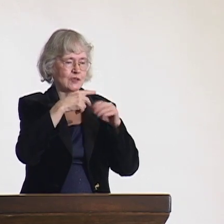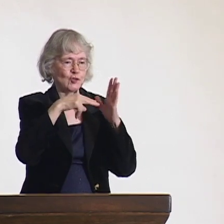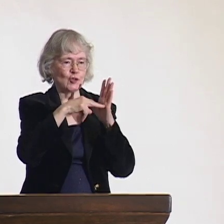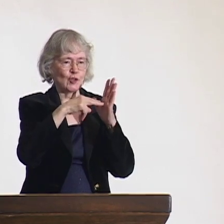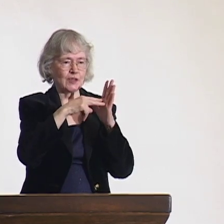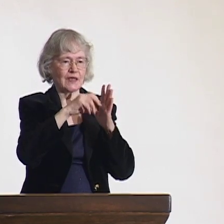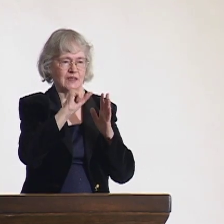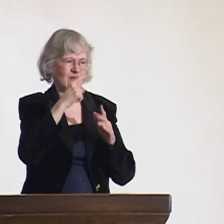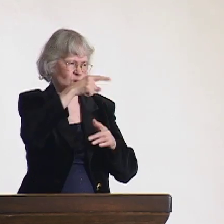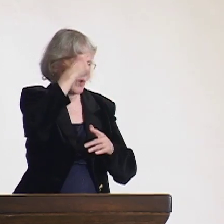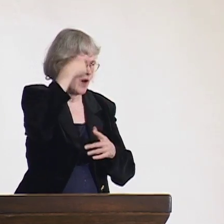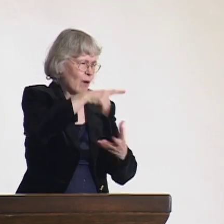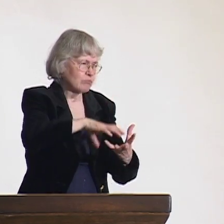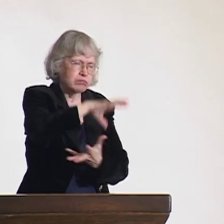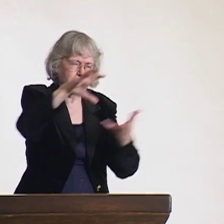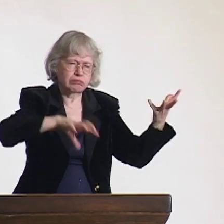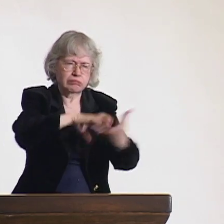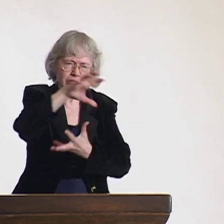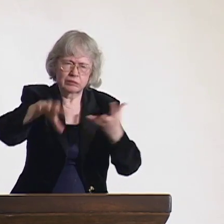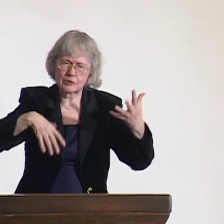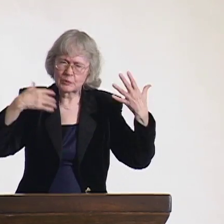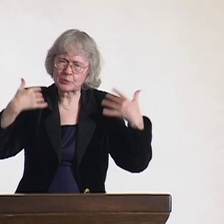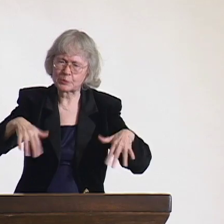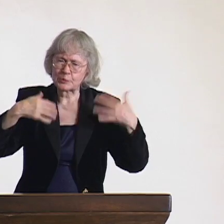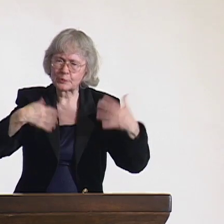I am sure you know of the wars in that area.